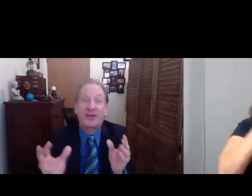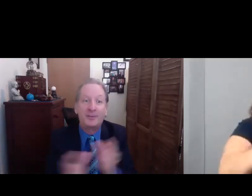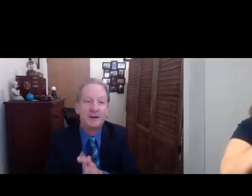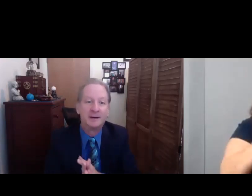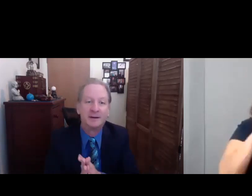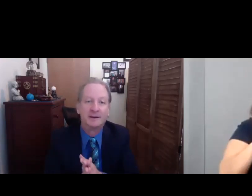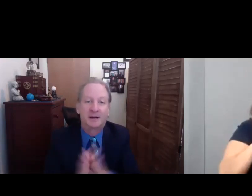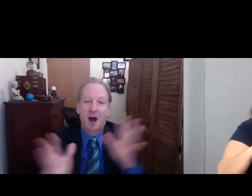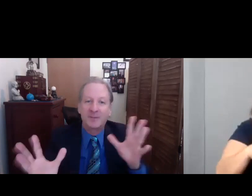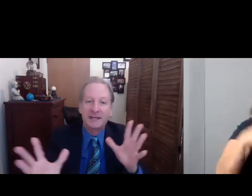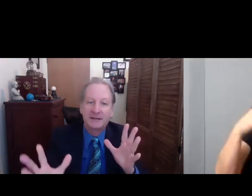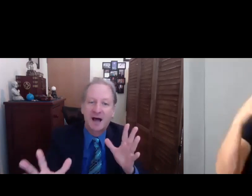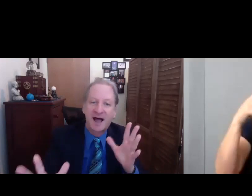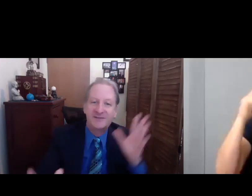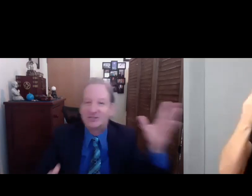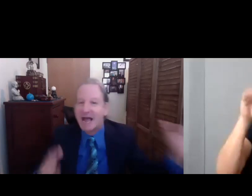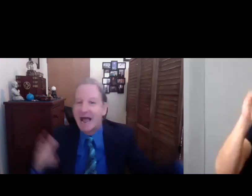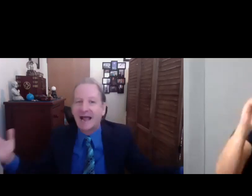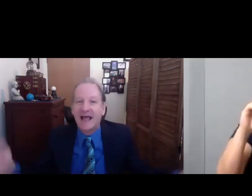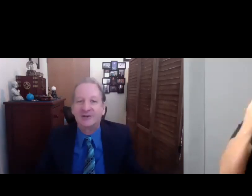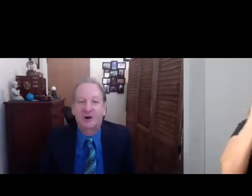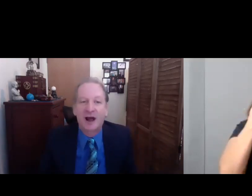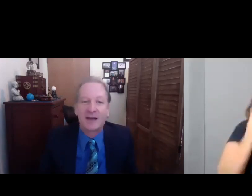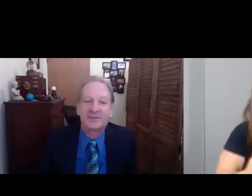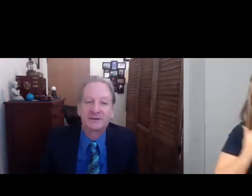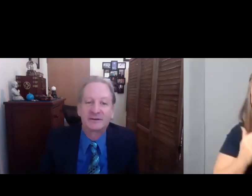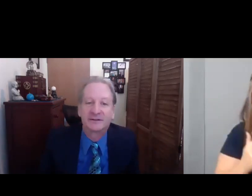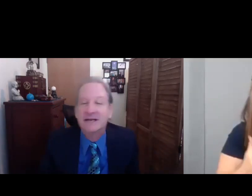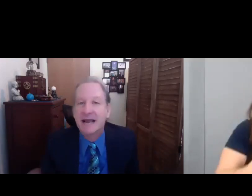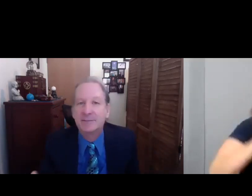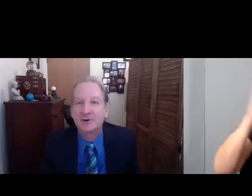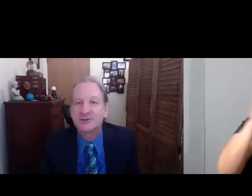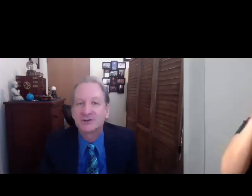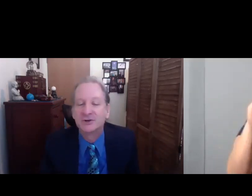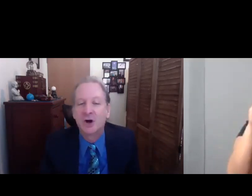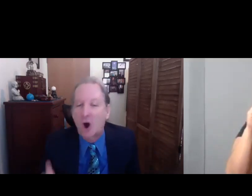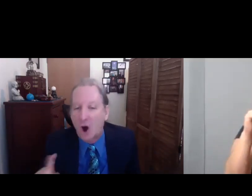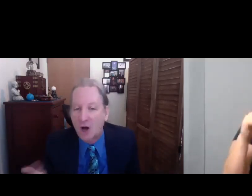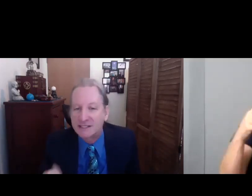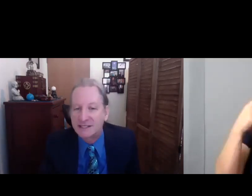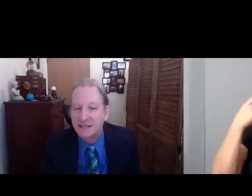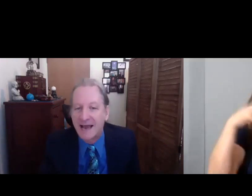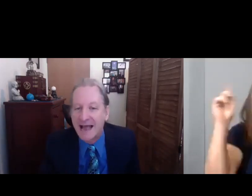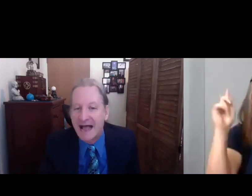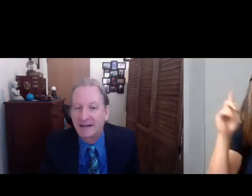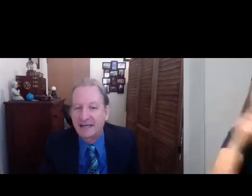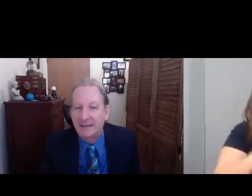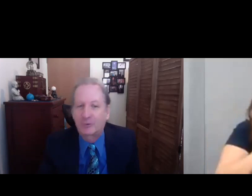Together, Gotham, Comedy Live, Jack and Triumph, The Neighbors, Austin and Ali,